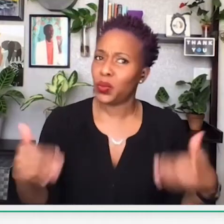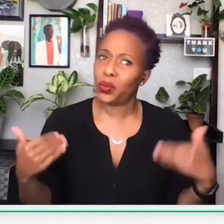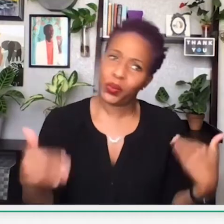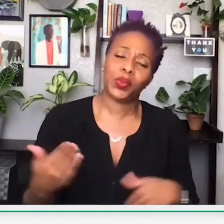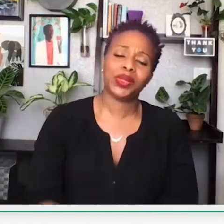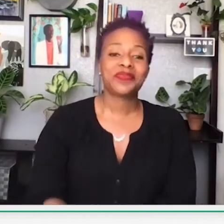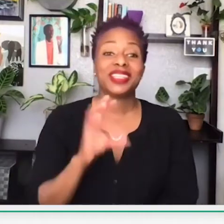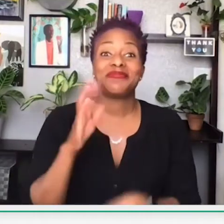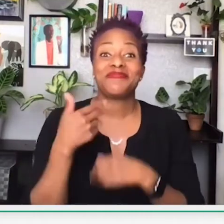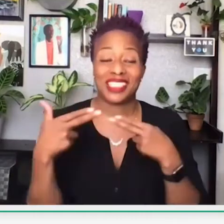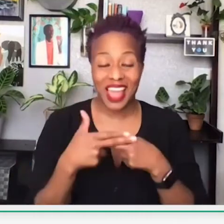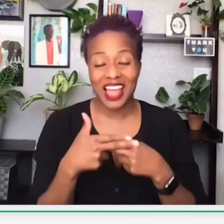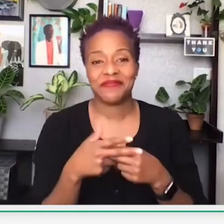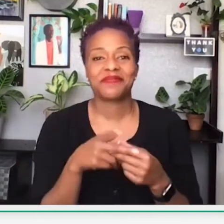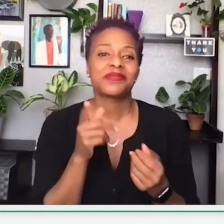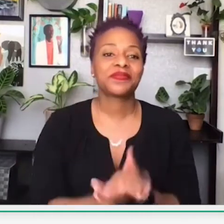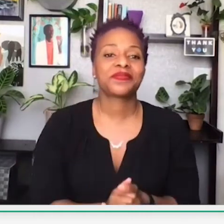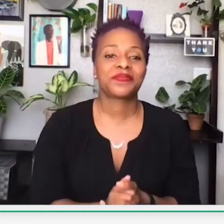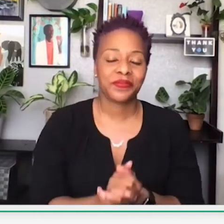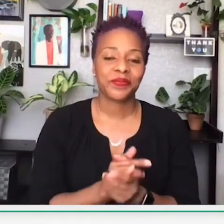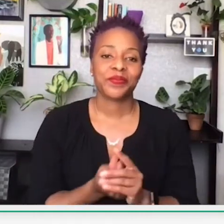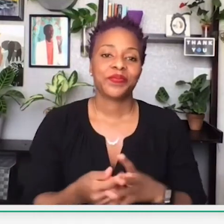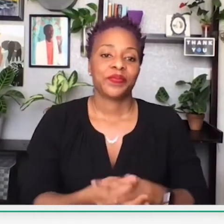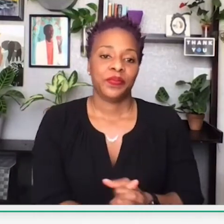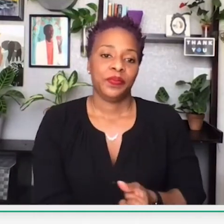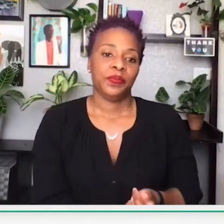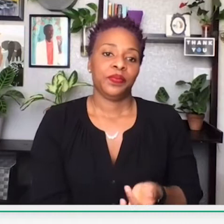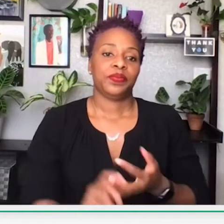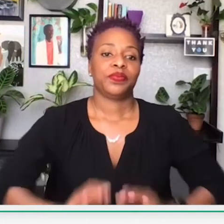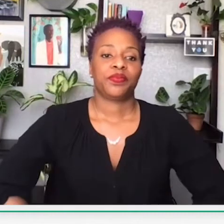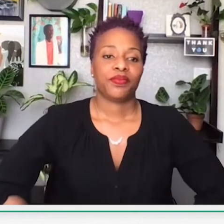that dollar amount would leave the community. Moving on to the next slide.